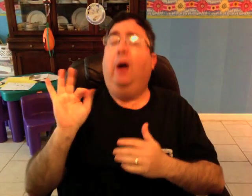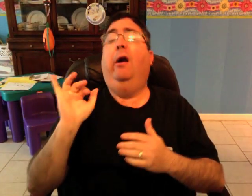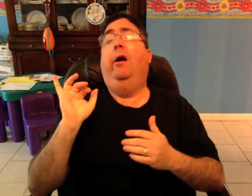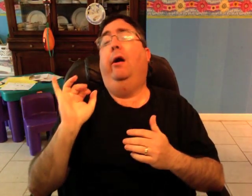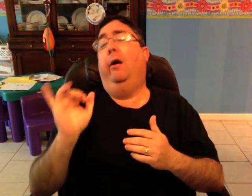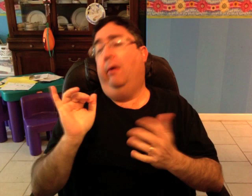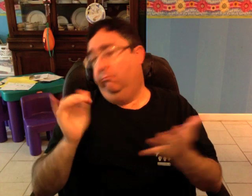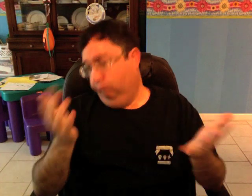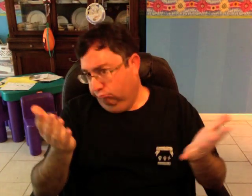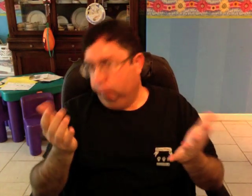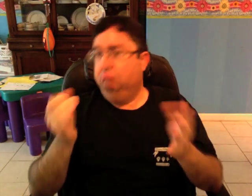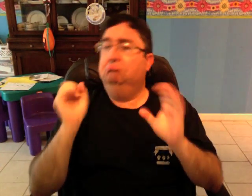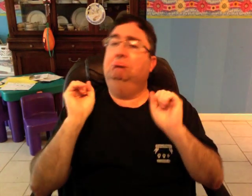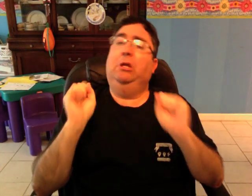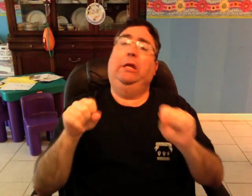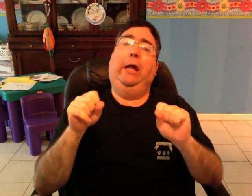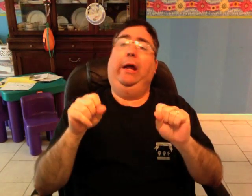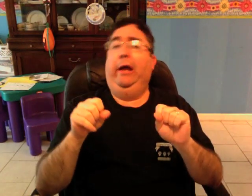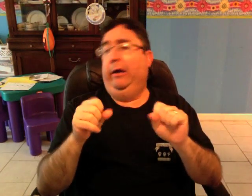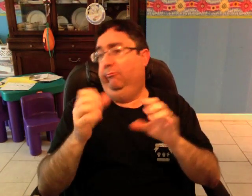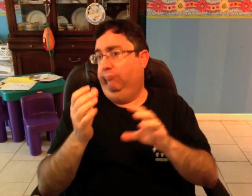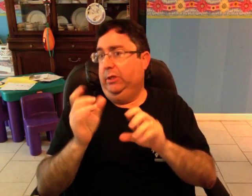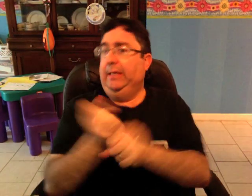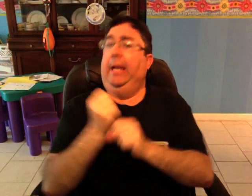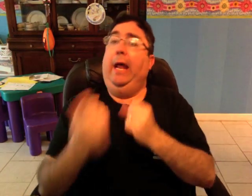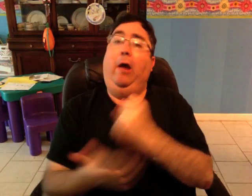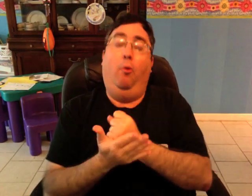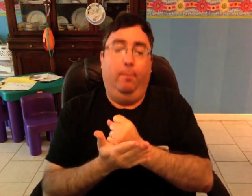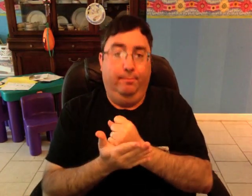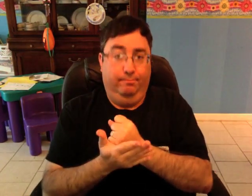and if someone identifies a problem, they can get help.